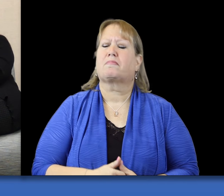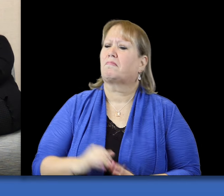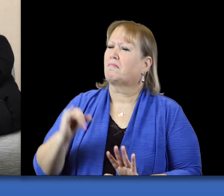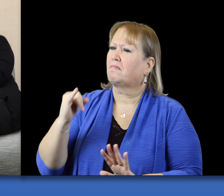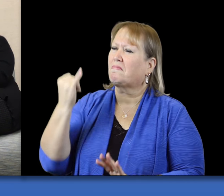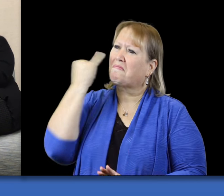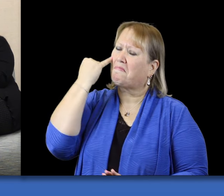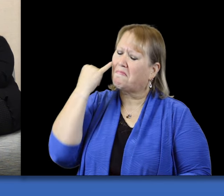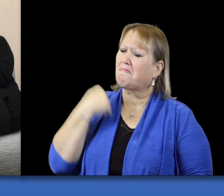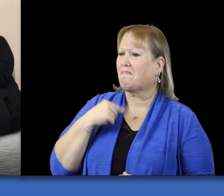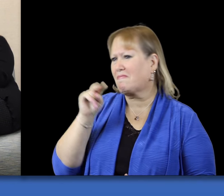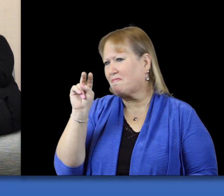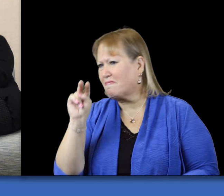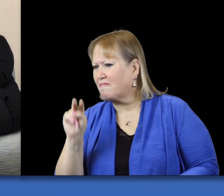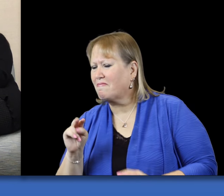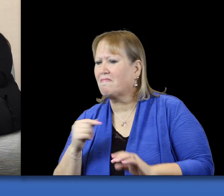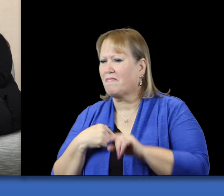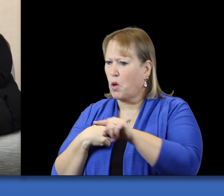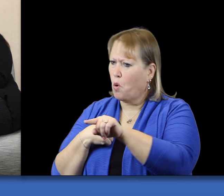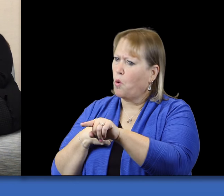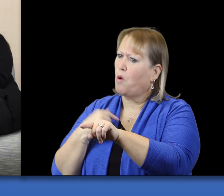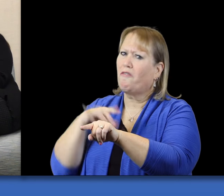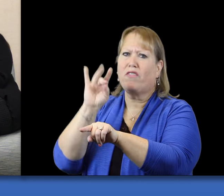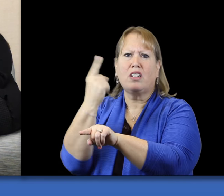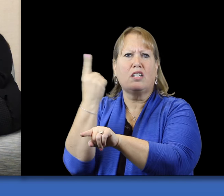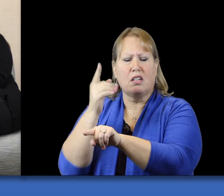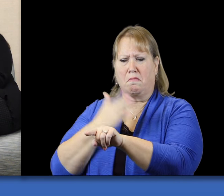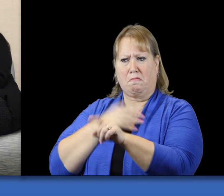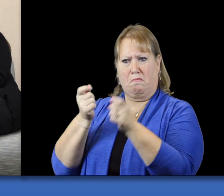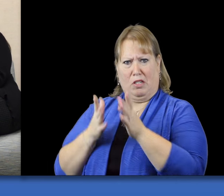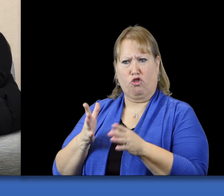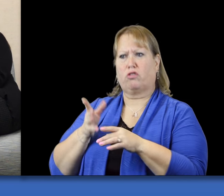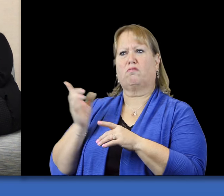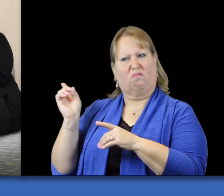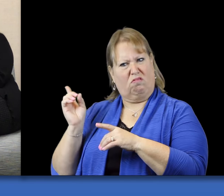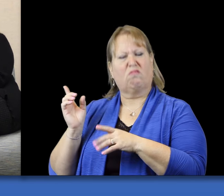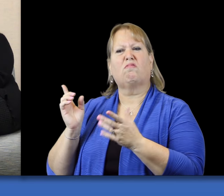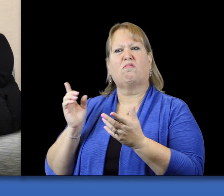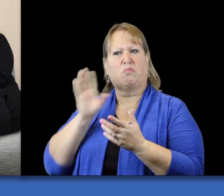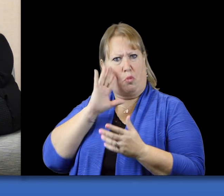What if I'm kinda going through this and I find something that I think might interest my administrator?